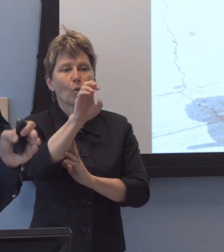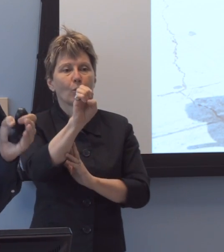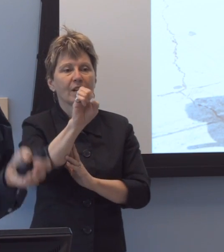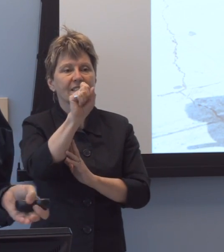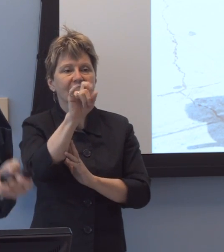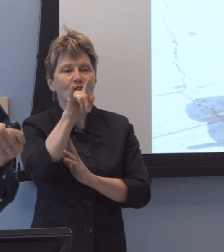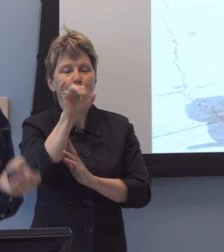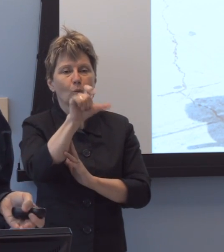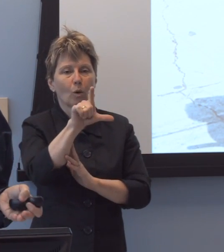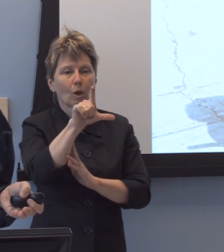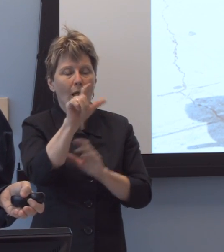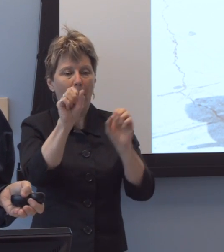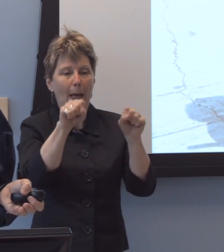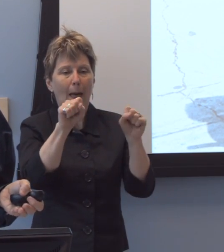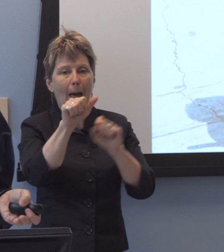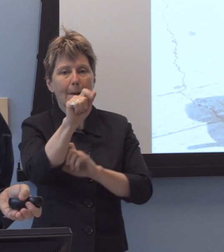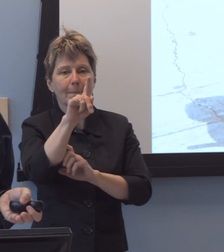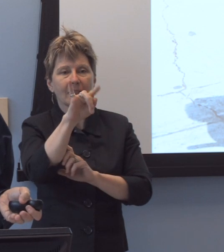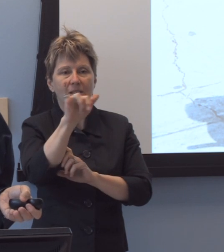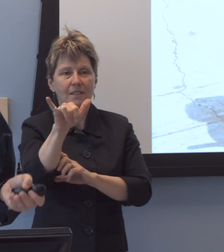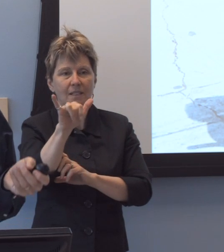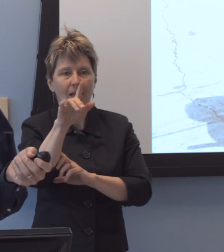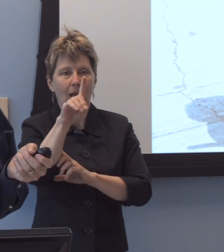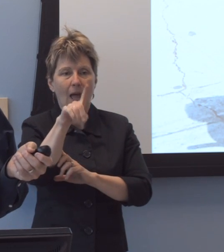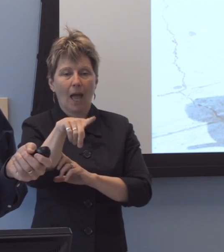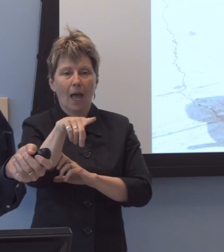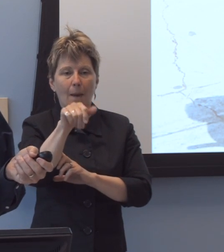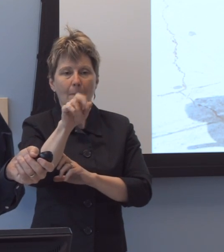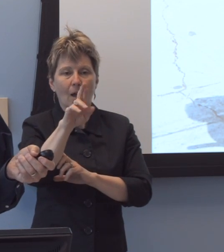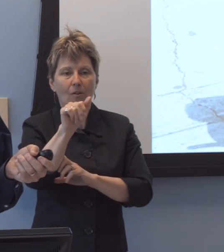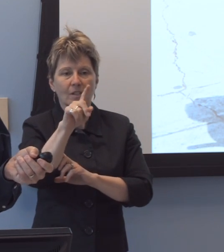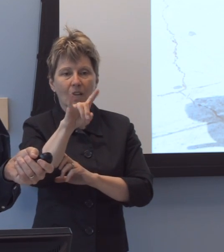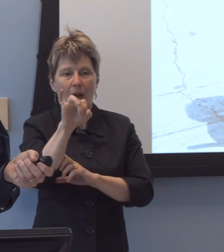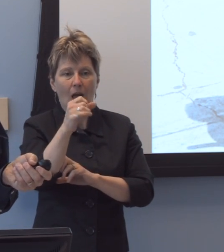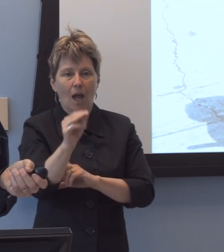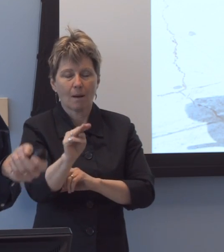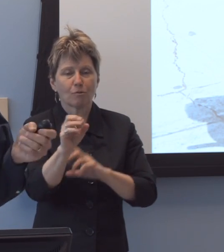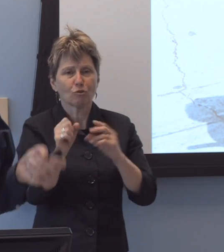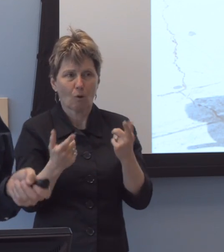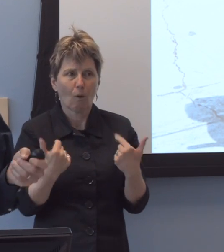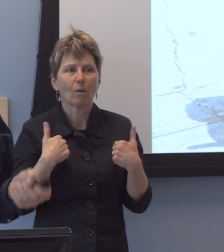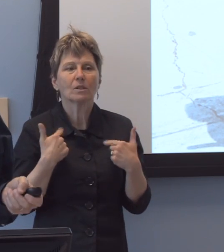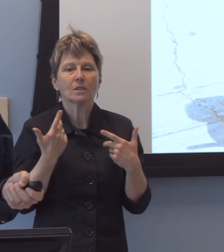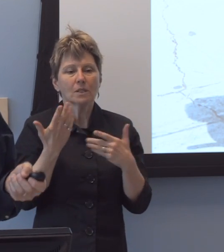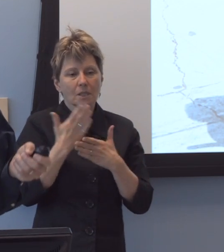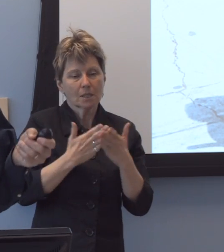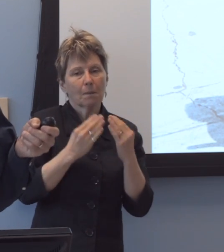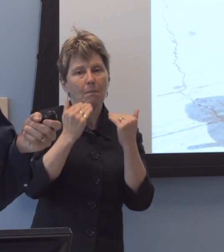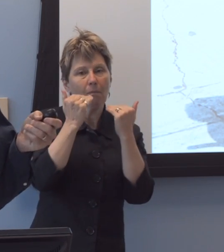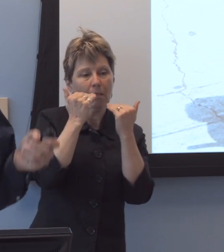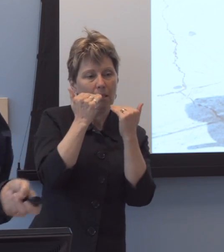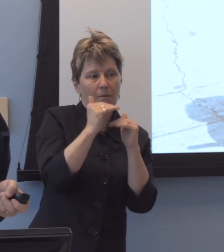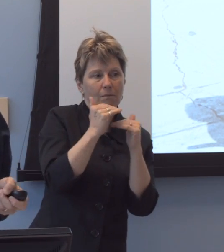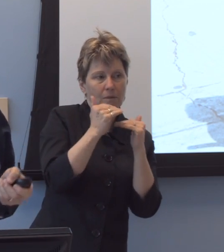l-l-l-limitations that we can, uh, probably not impact as significantly